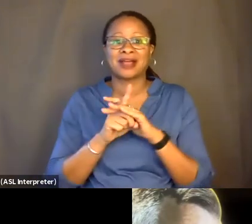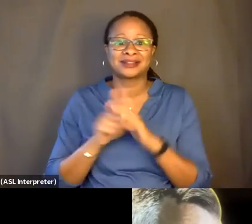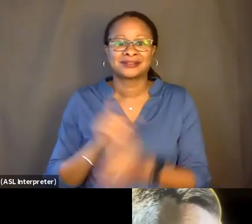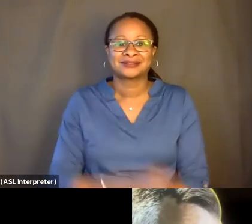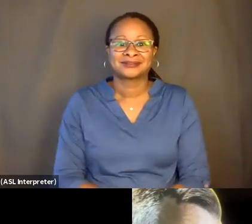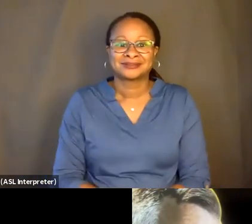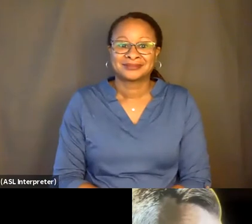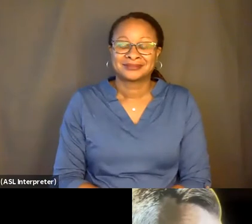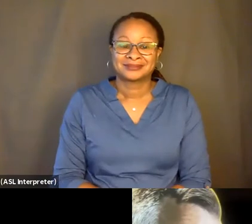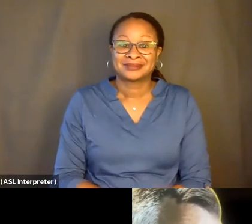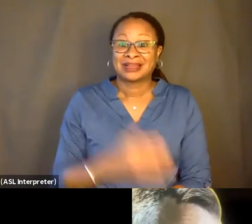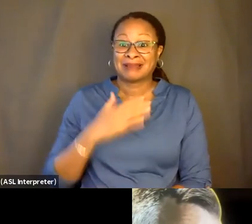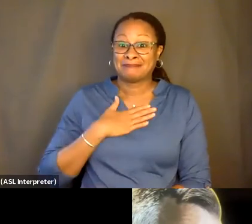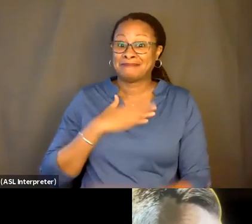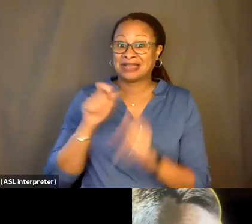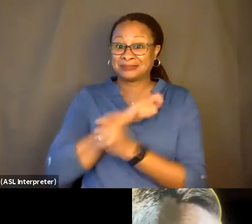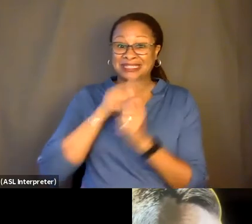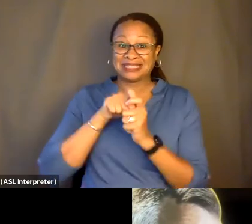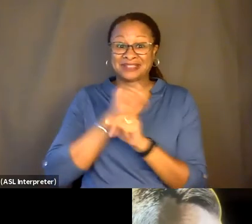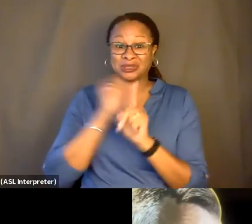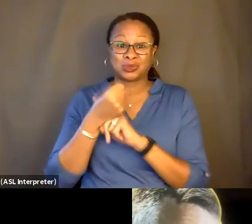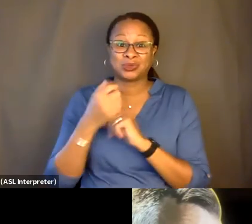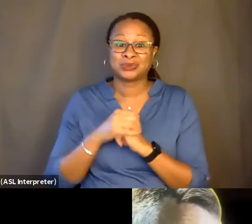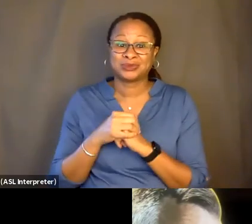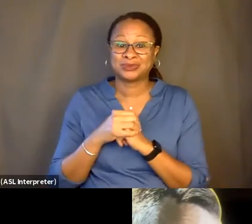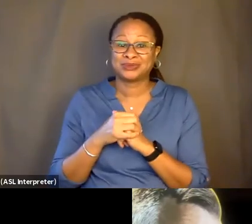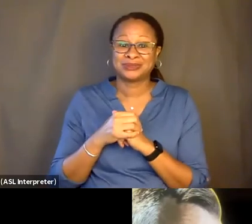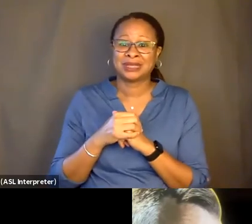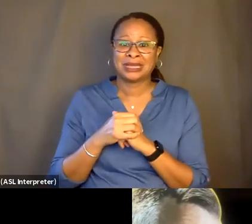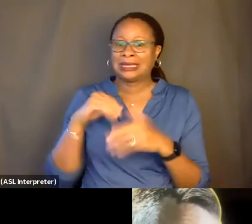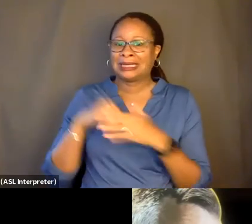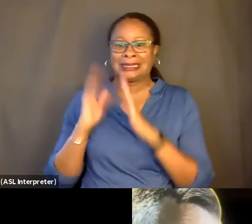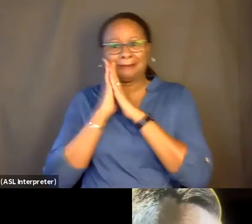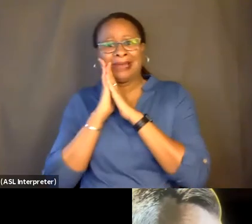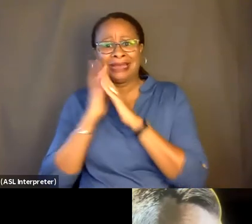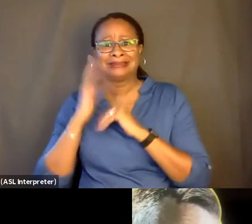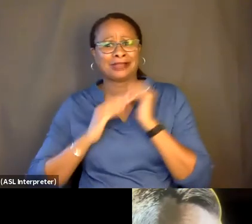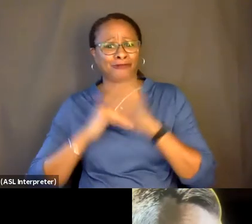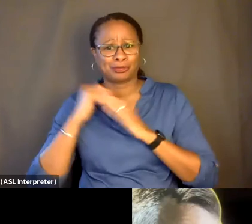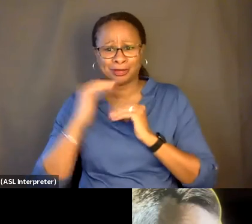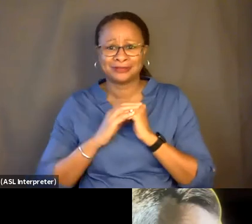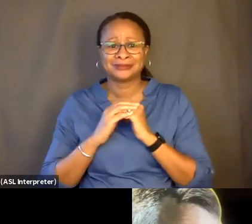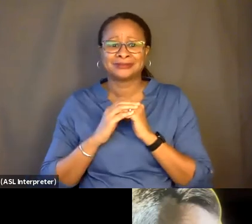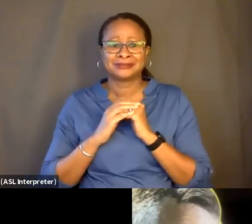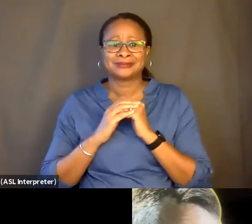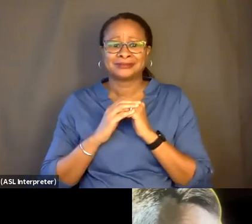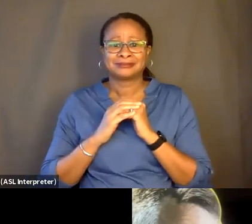In my particular situation? Yeah, you. Somewhere in a bed, comfortable, fading out with some nice music playing.